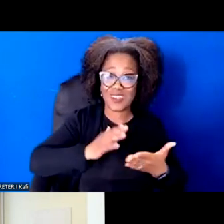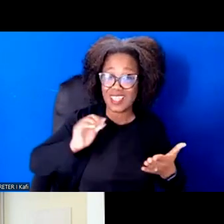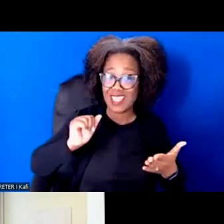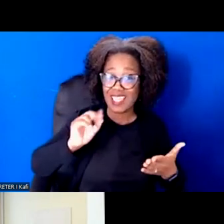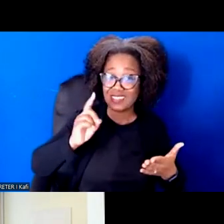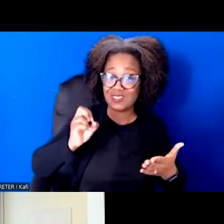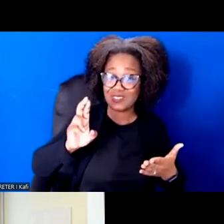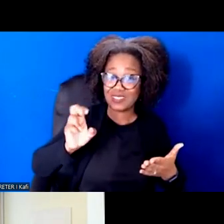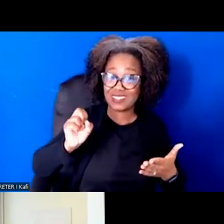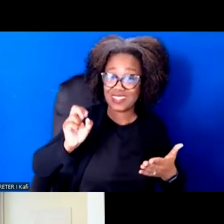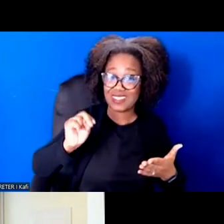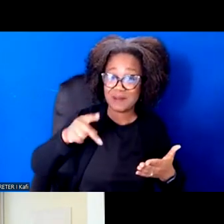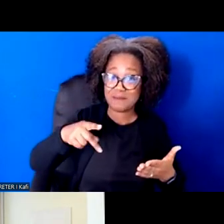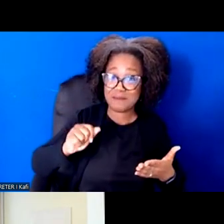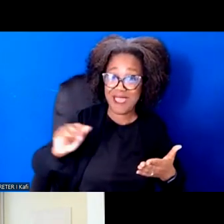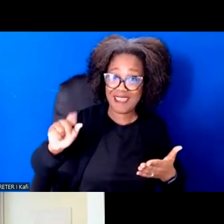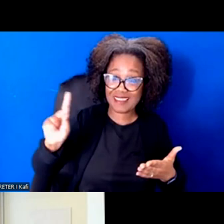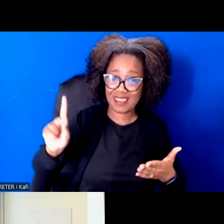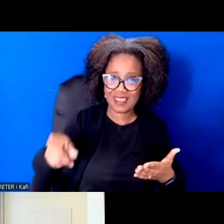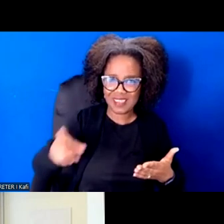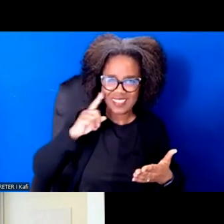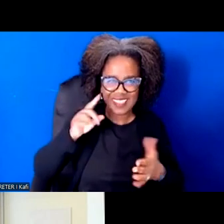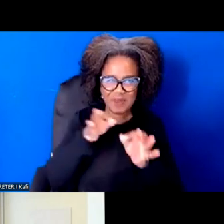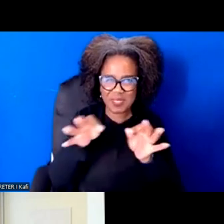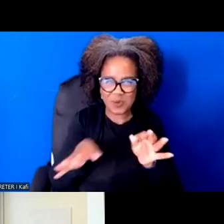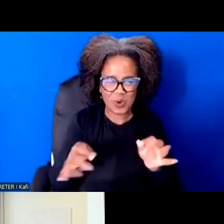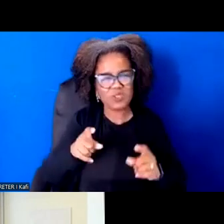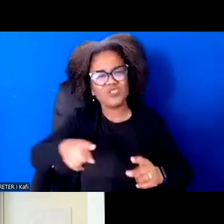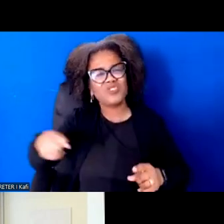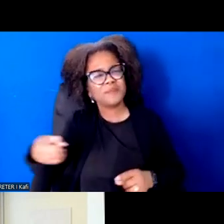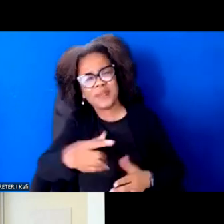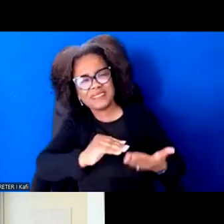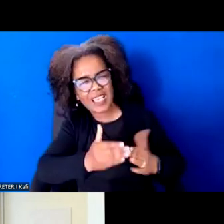Think about those words. He should have been downtown. The people were rising.